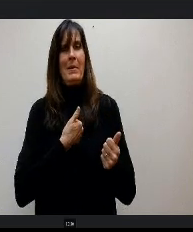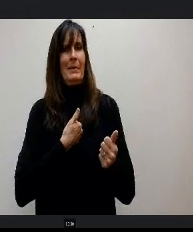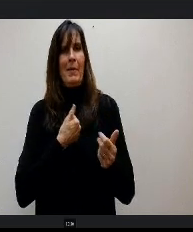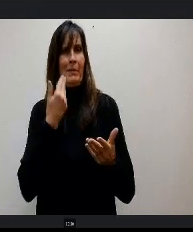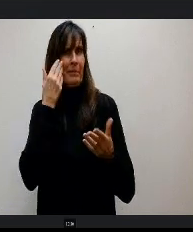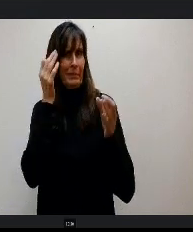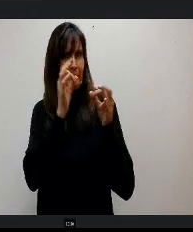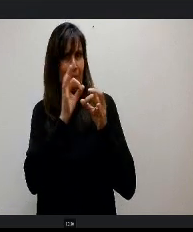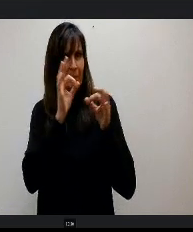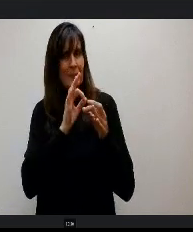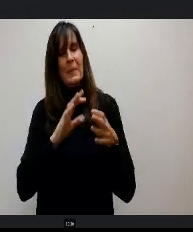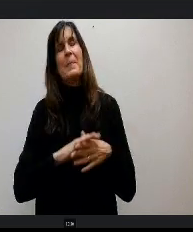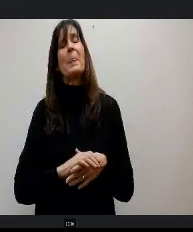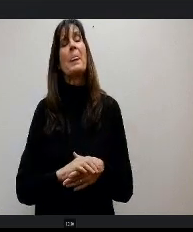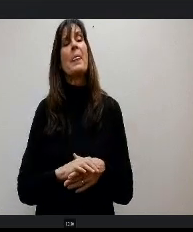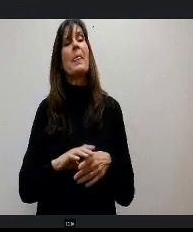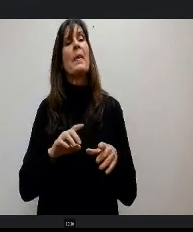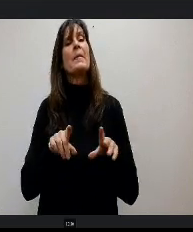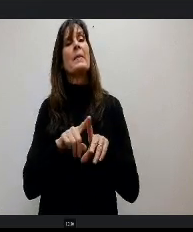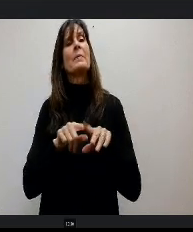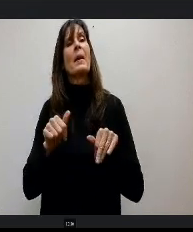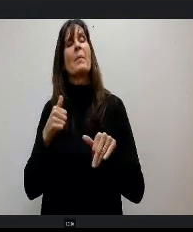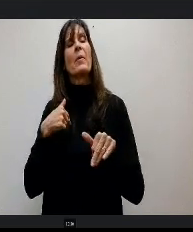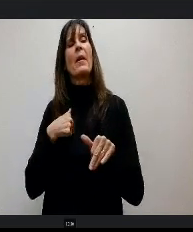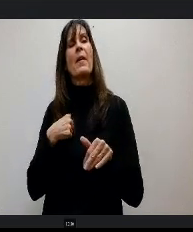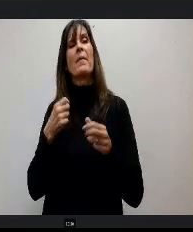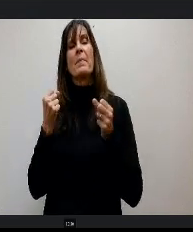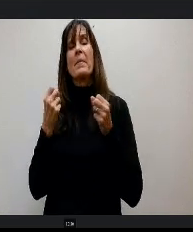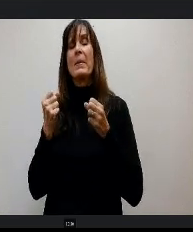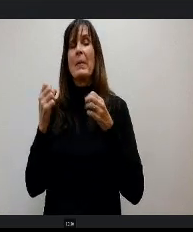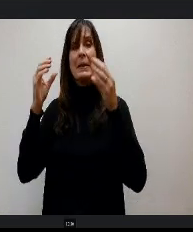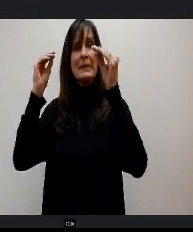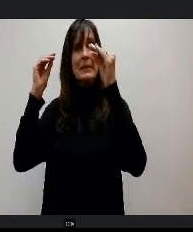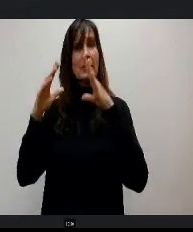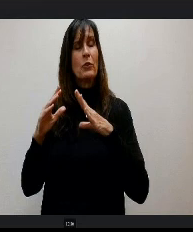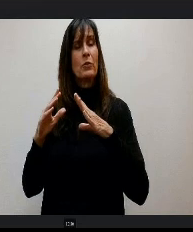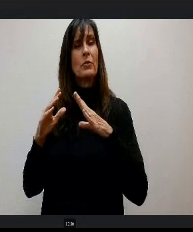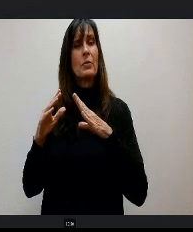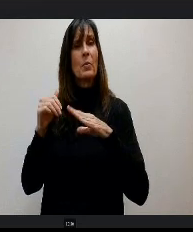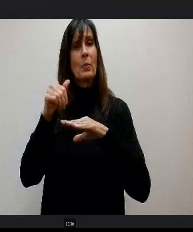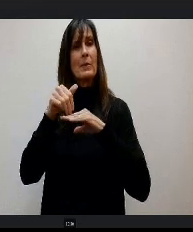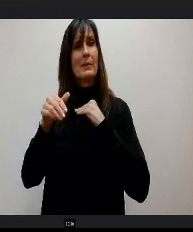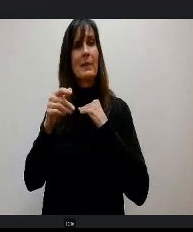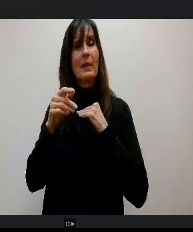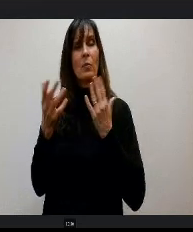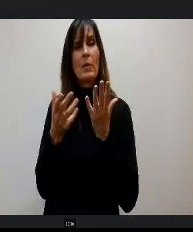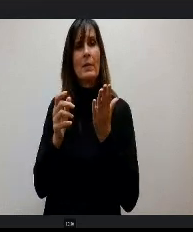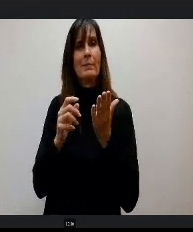We also have a network of hundreds of teachers that we send out a newsletter to and we do updates. We have the